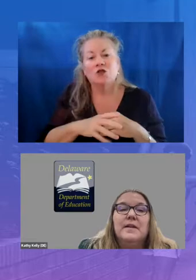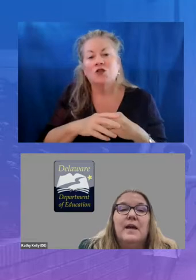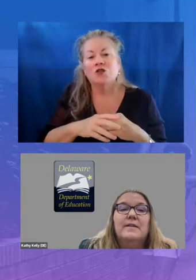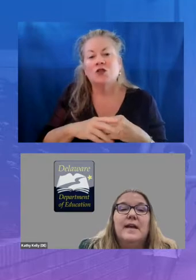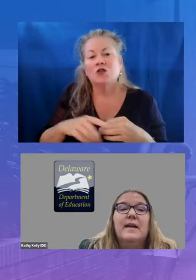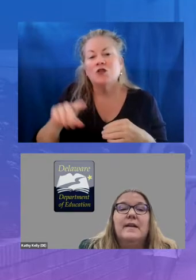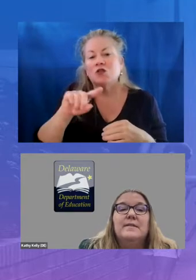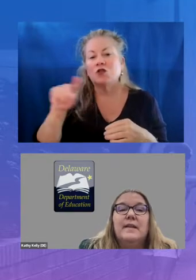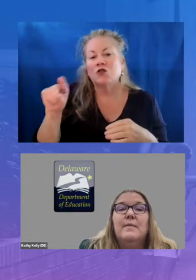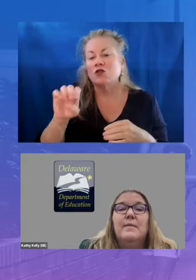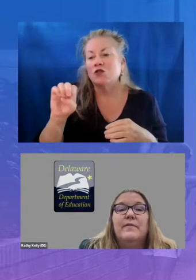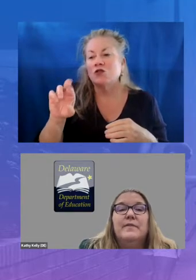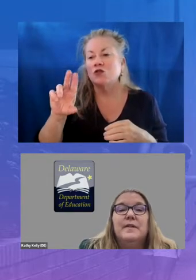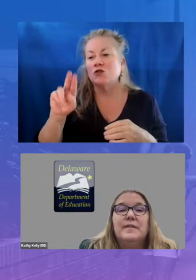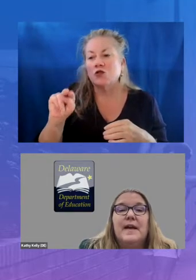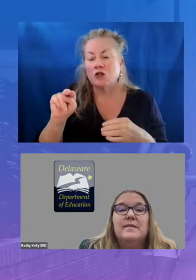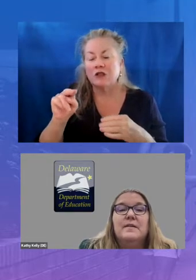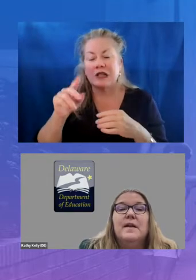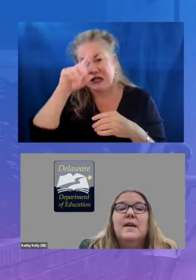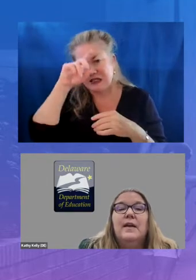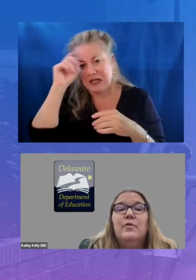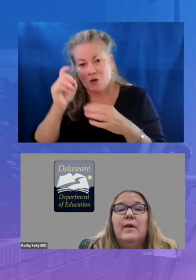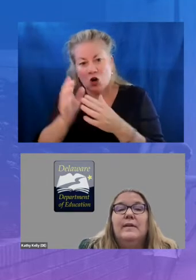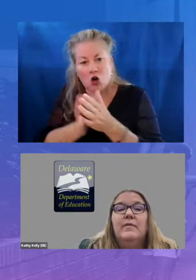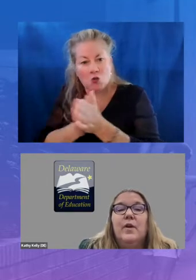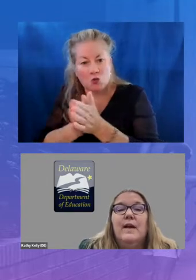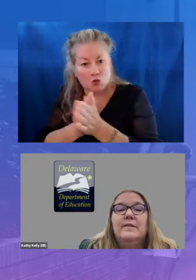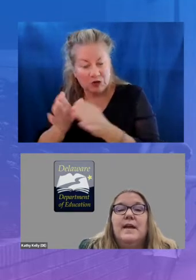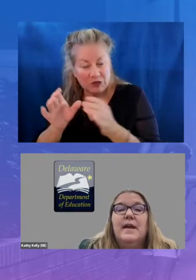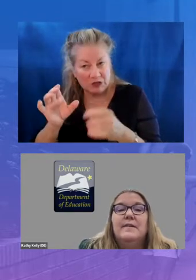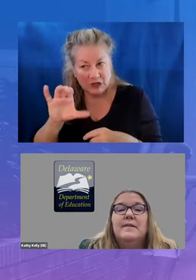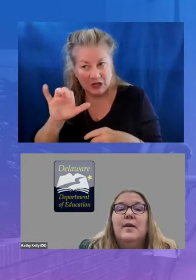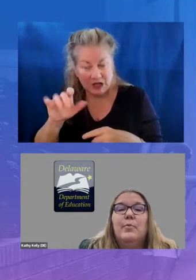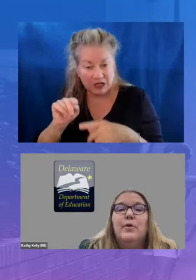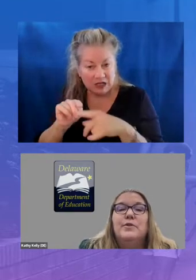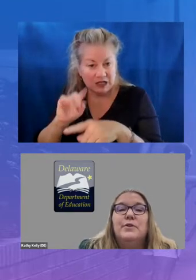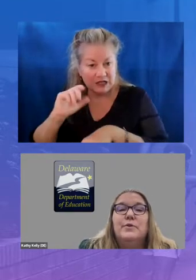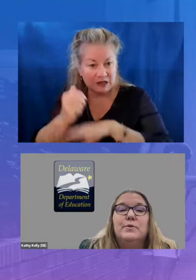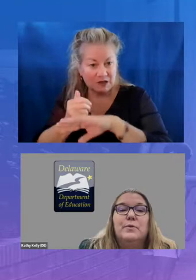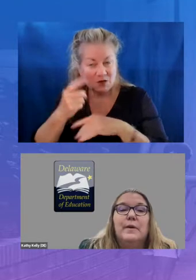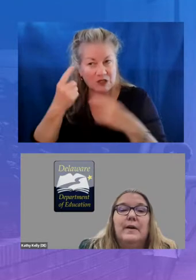content and set them up for success in grade level content as they approach the new school year